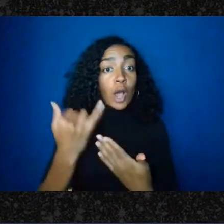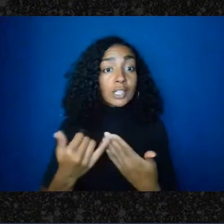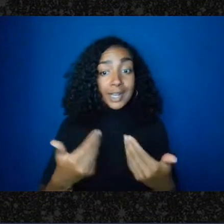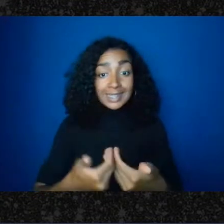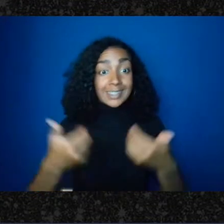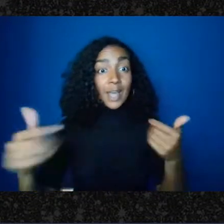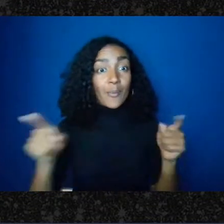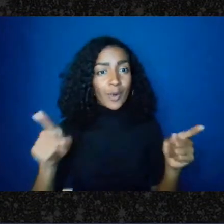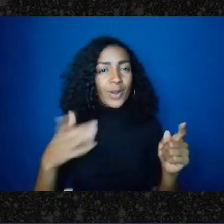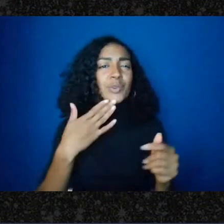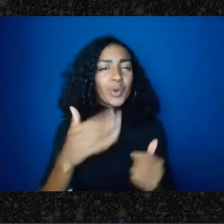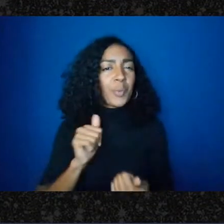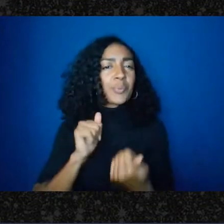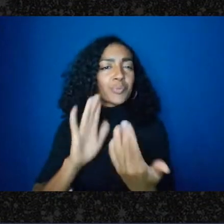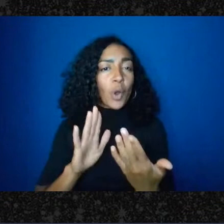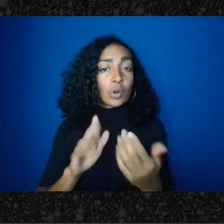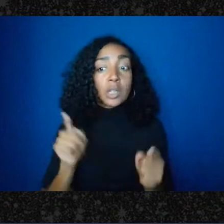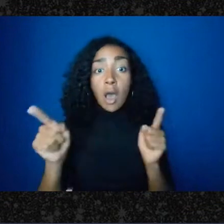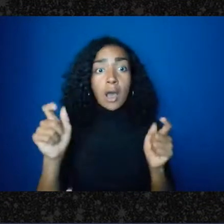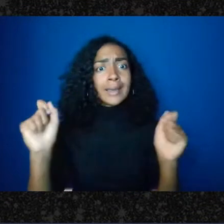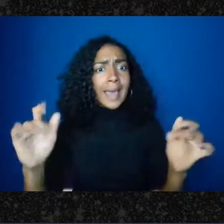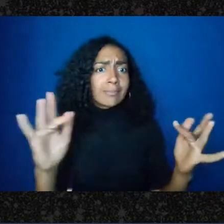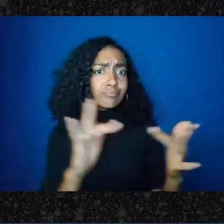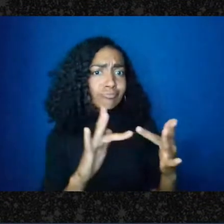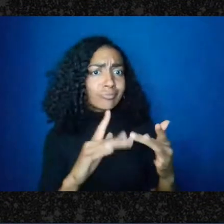in communication, right, just because they have two separate projects doesn't mean they can't